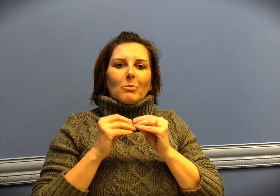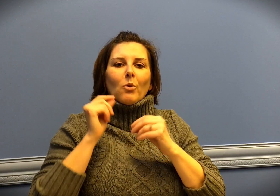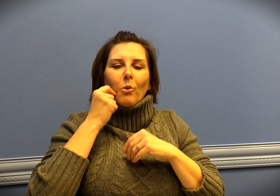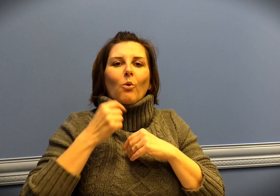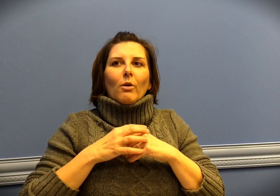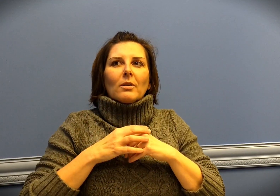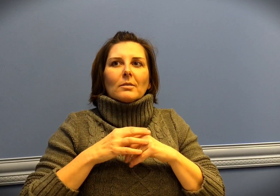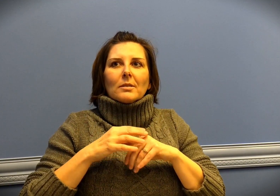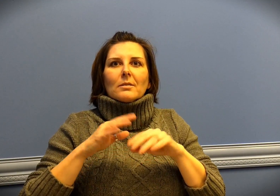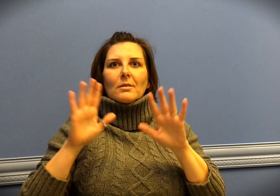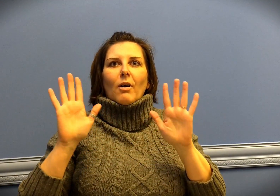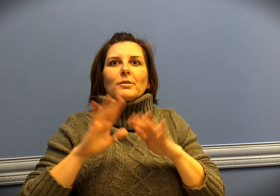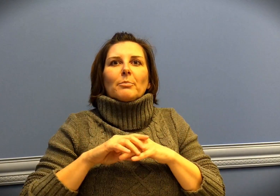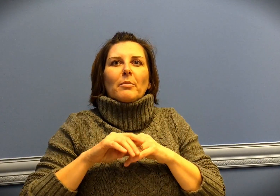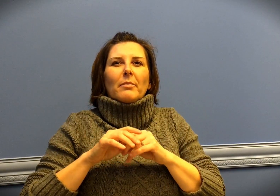And it's really cool, it's really great.